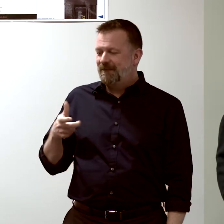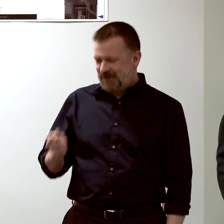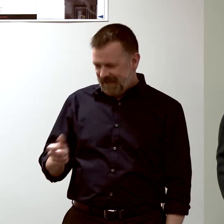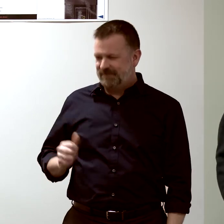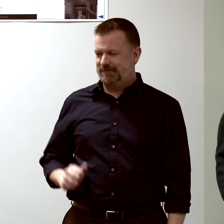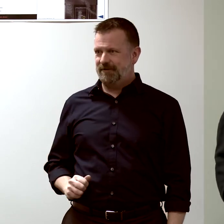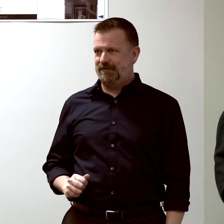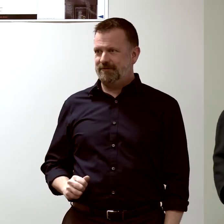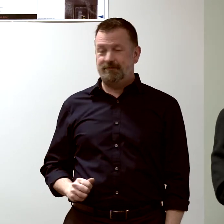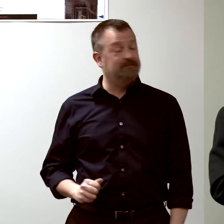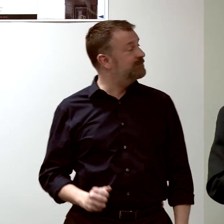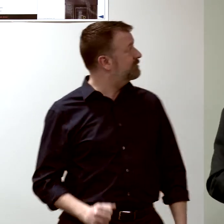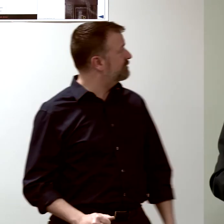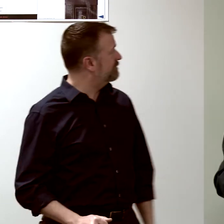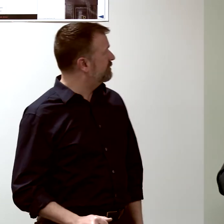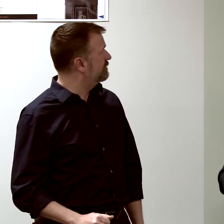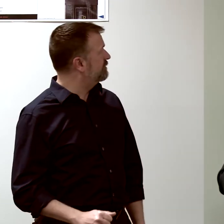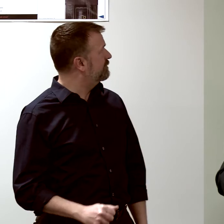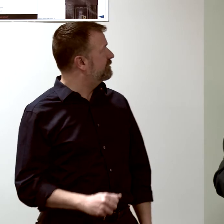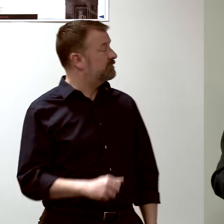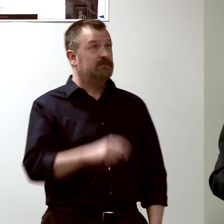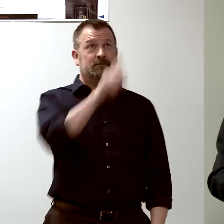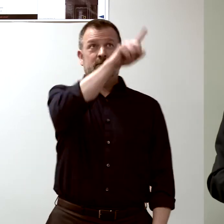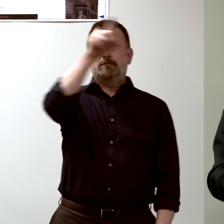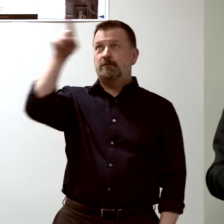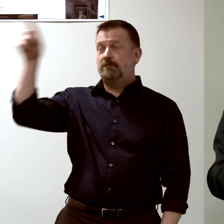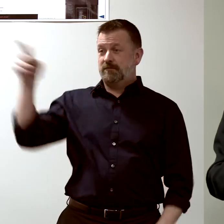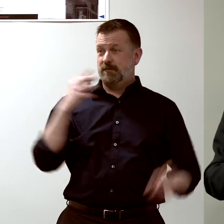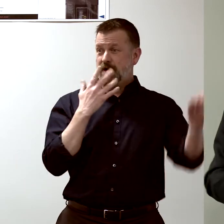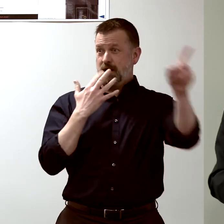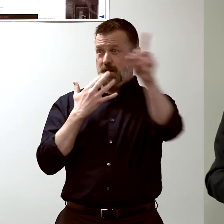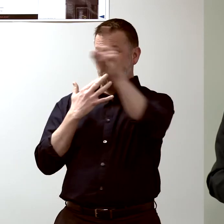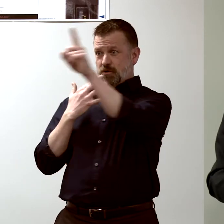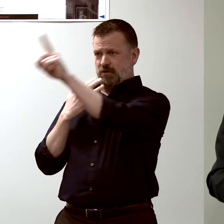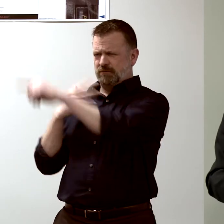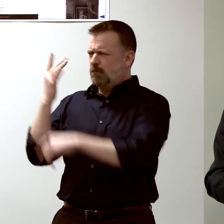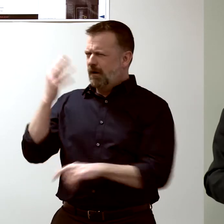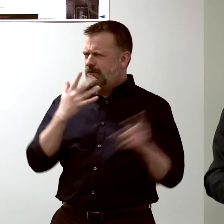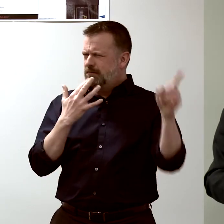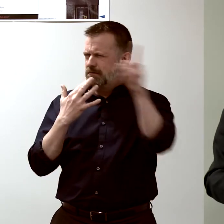represent different groups of influenza strains...